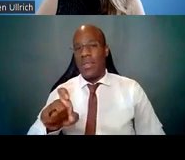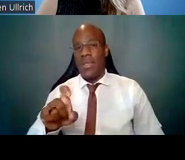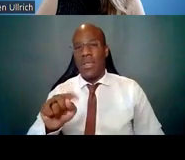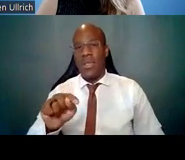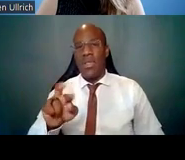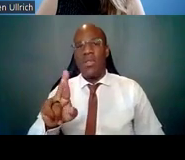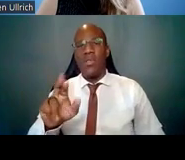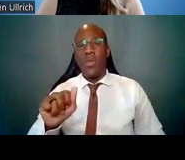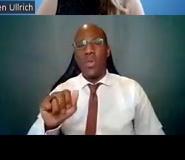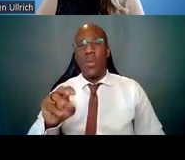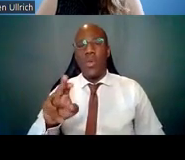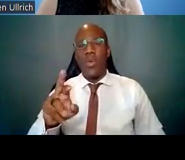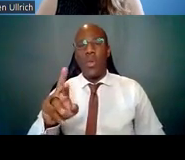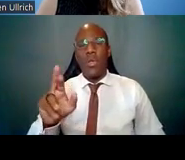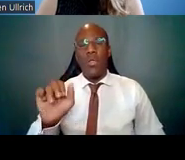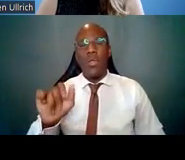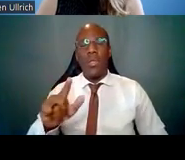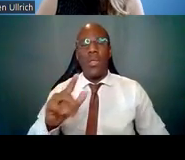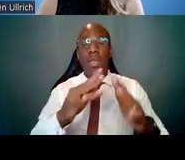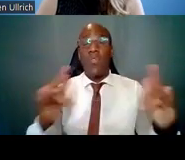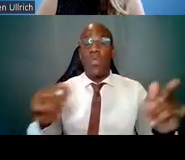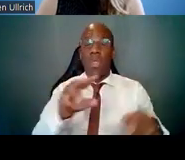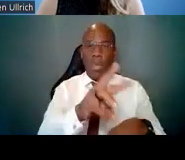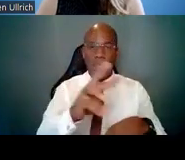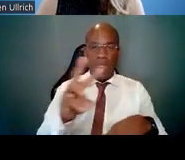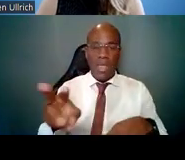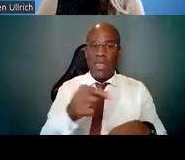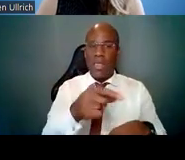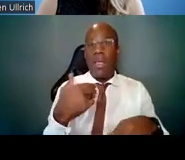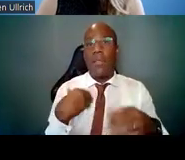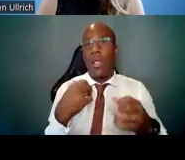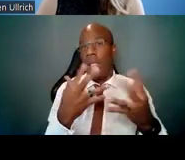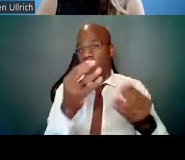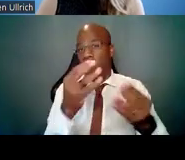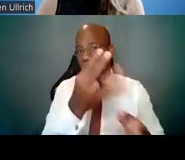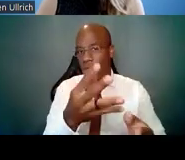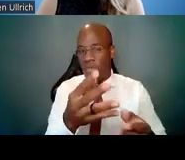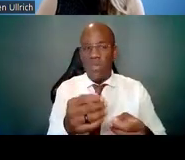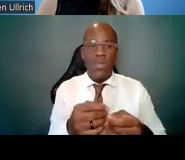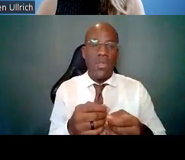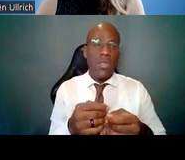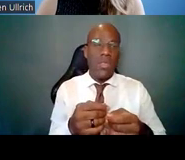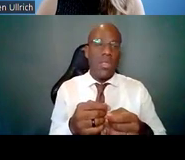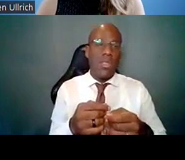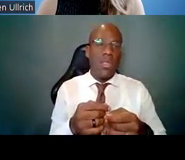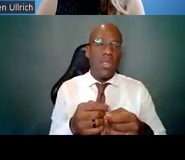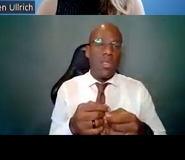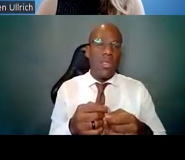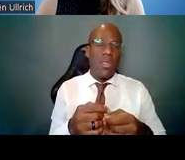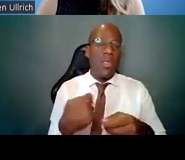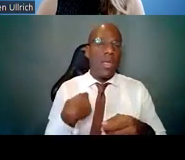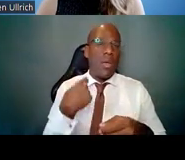simply because it has a lot of information. Not only the tile that I mentioned earlier,